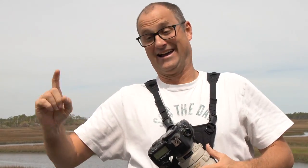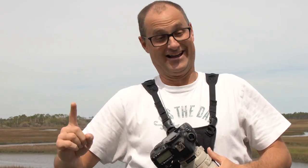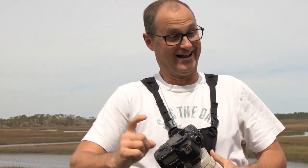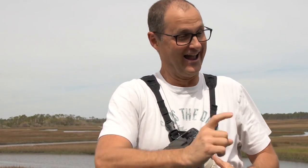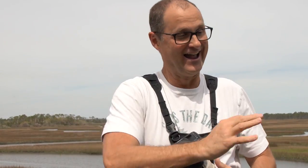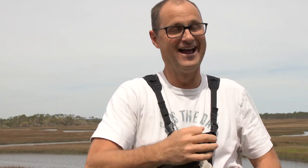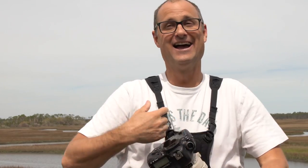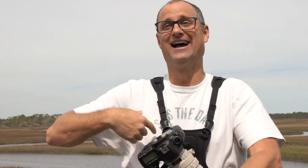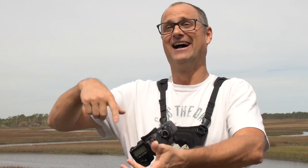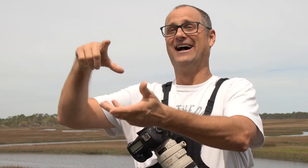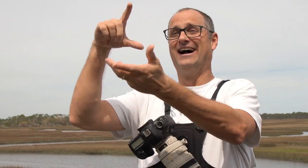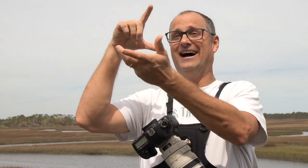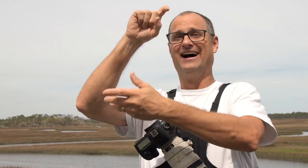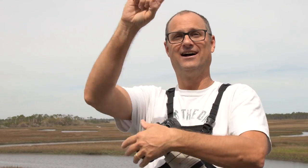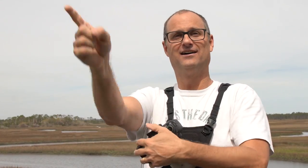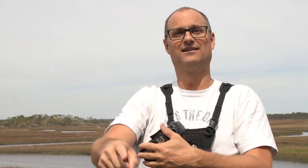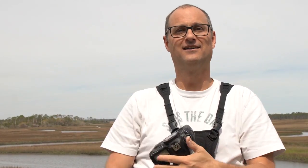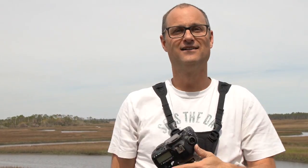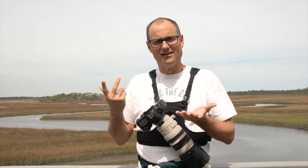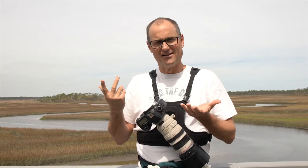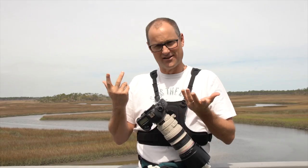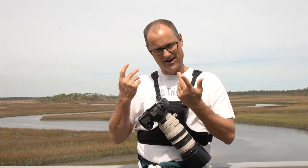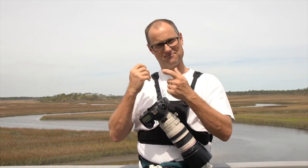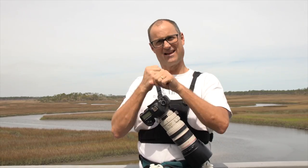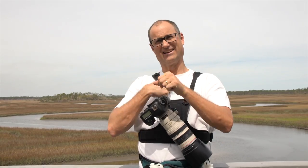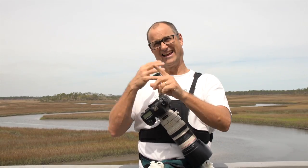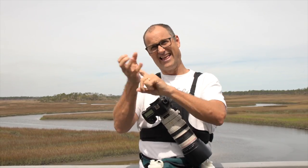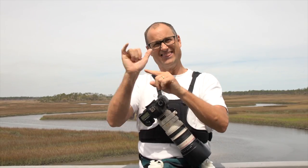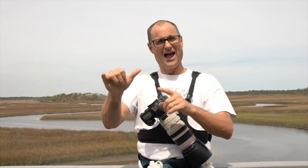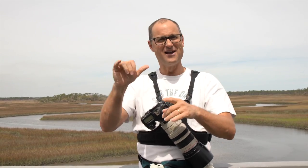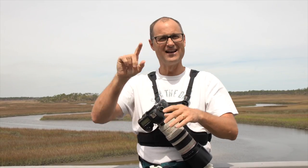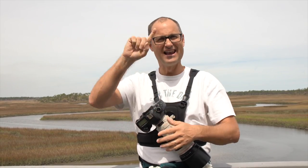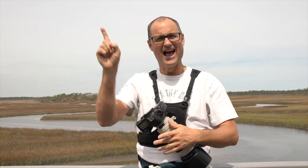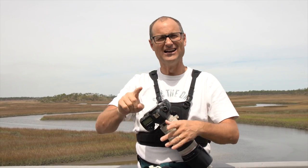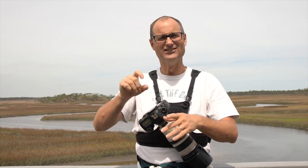Then, I took a shot of the perfect moment when lighting struck the half dome! That was a perfect moment to capture the lighting struck!